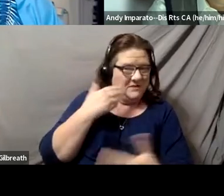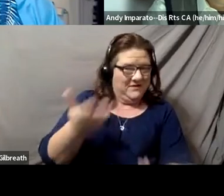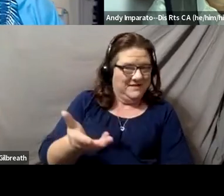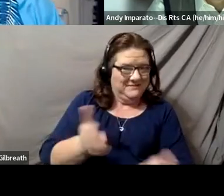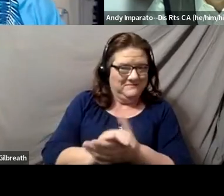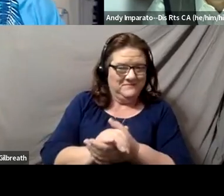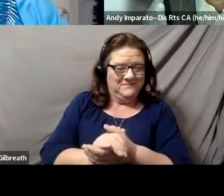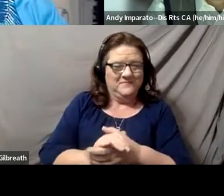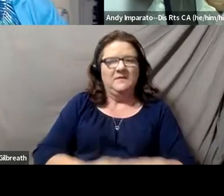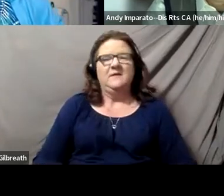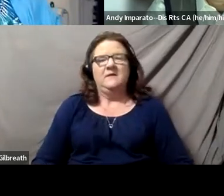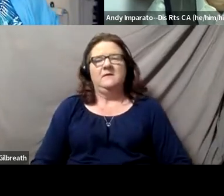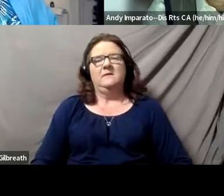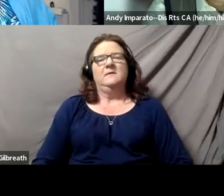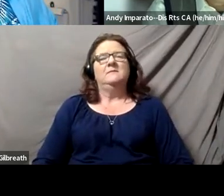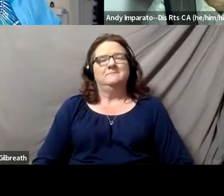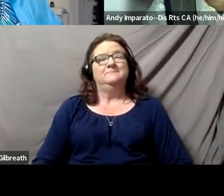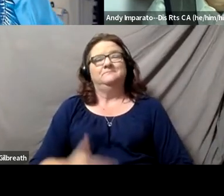That is a great question.